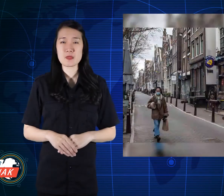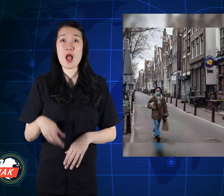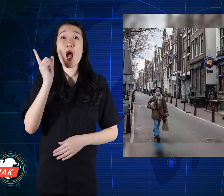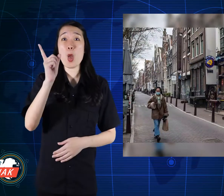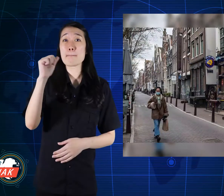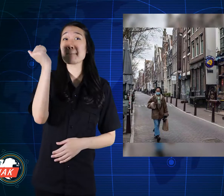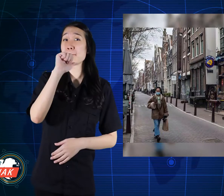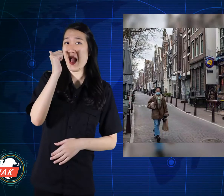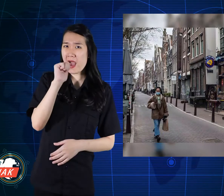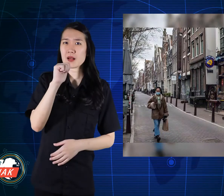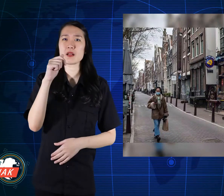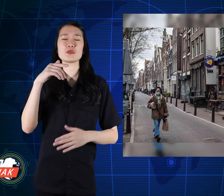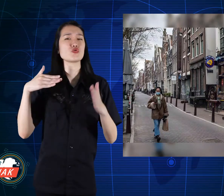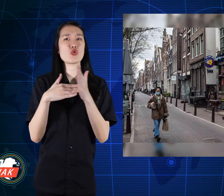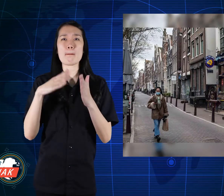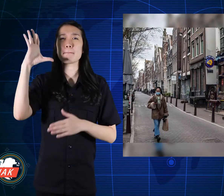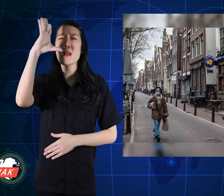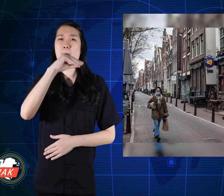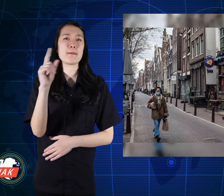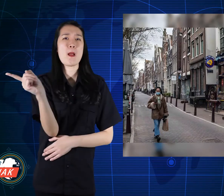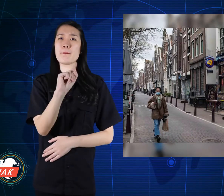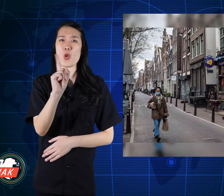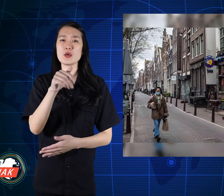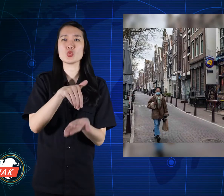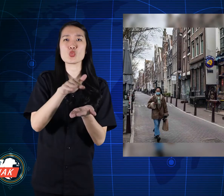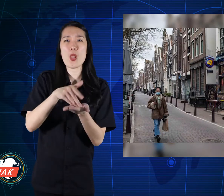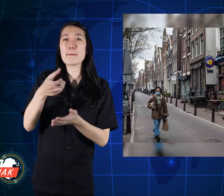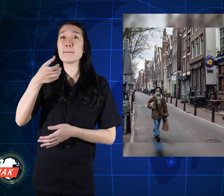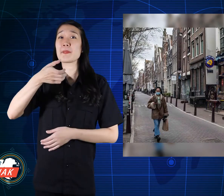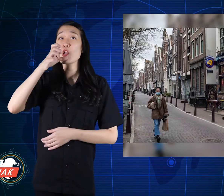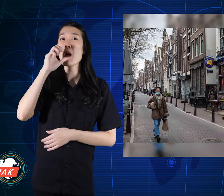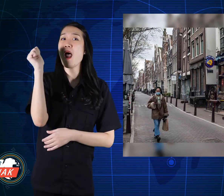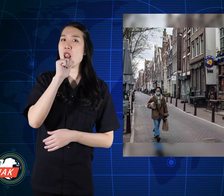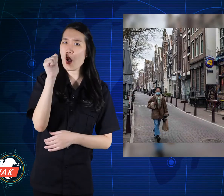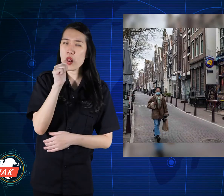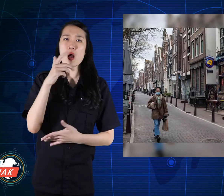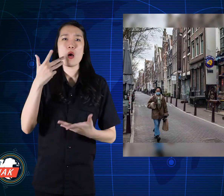Meanwhile, for bars, sales were stopped alcoholic drinks at night.